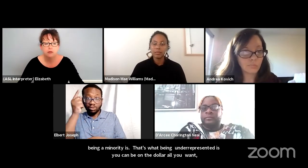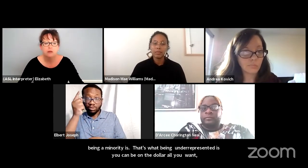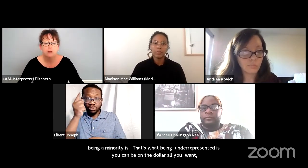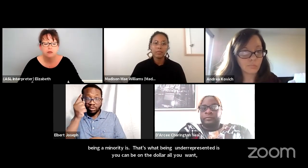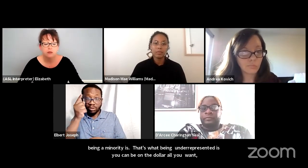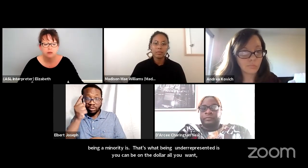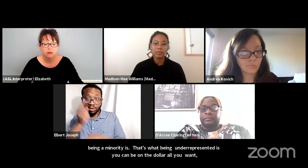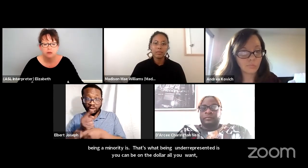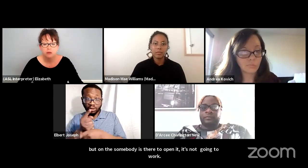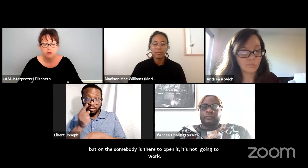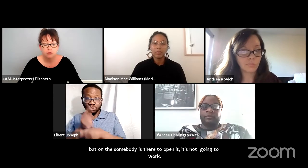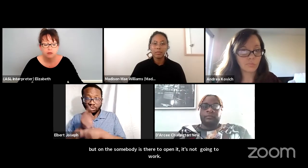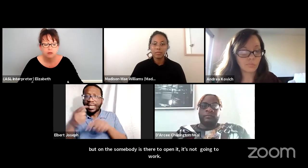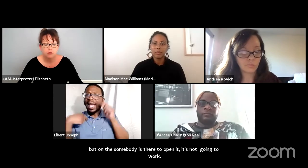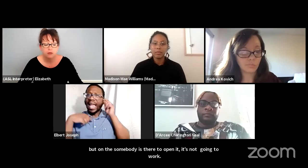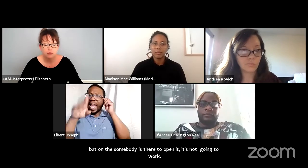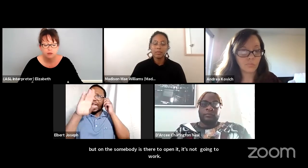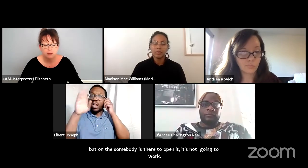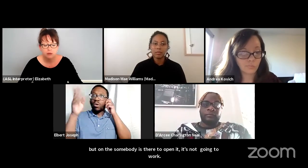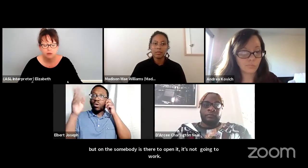D'Arcee that's absolutely, that's right.